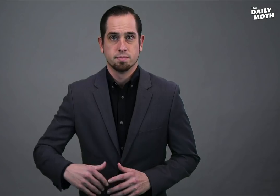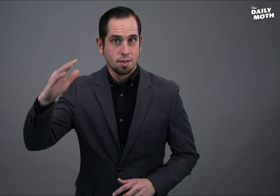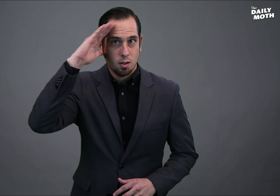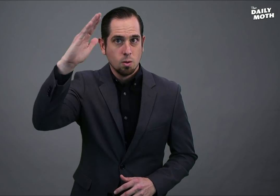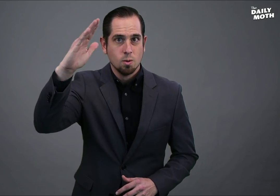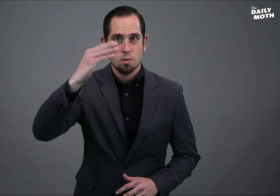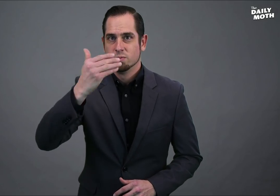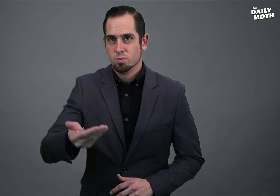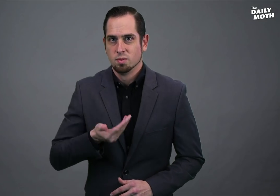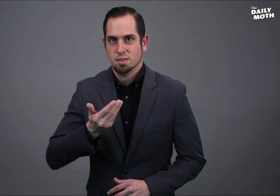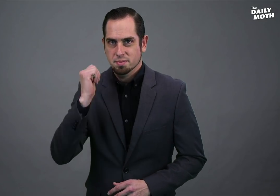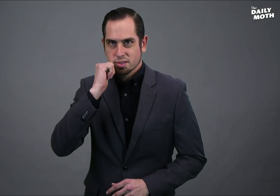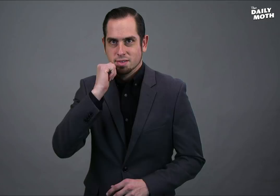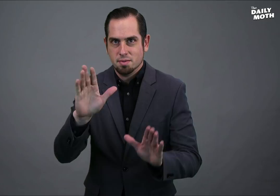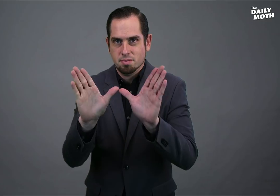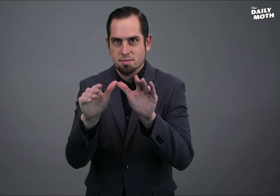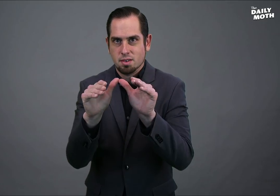Hello, welcome to The Daily Moth!